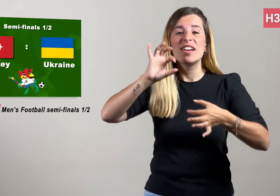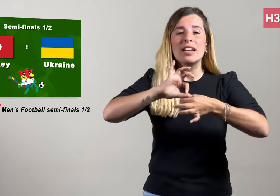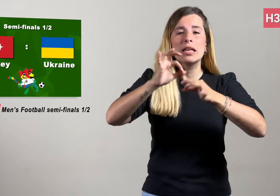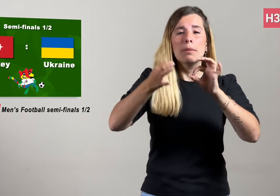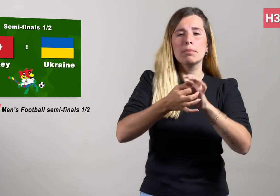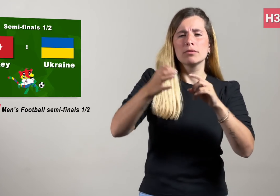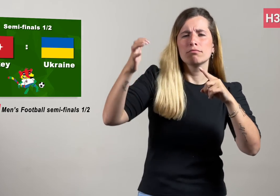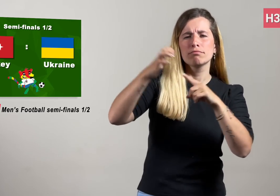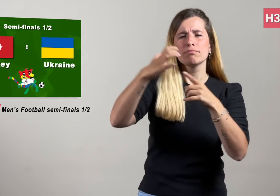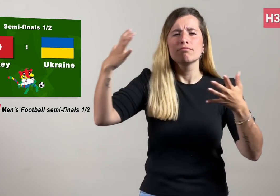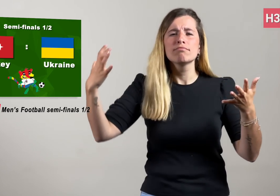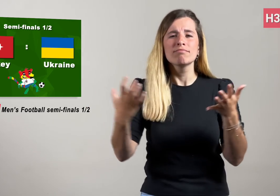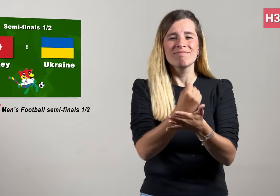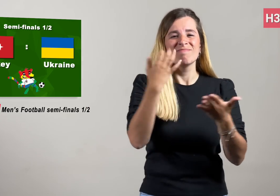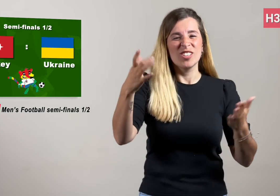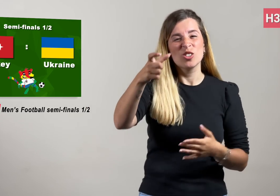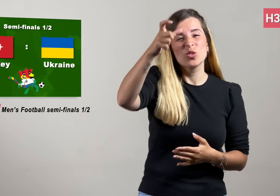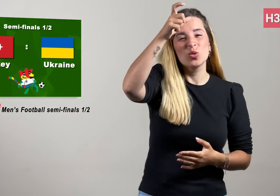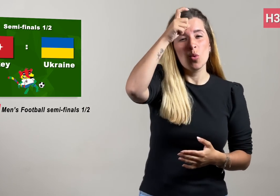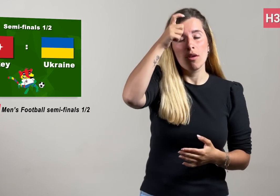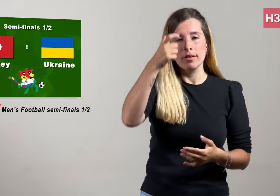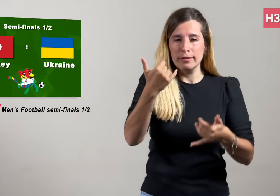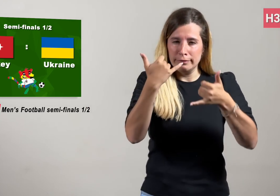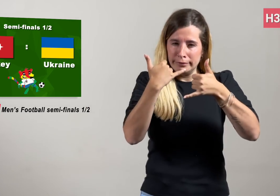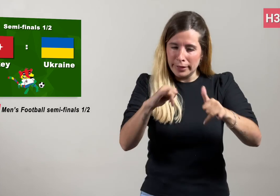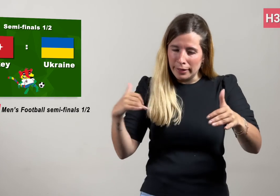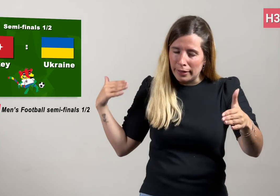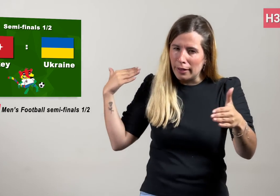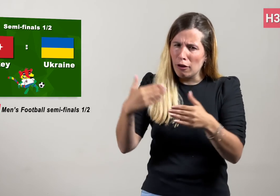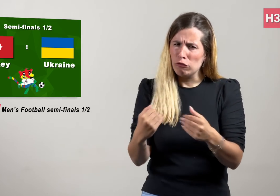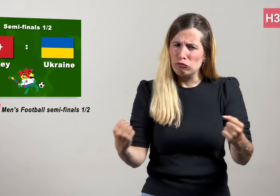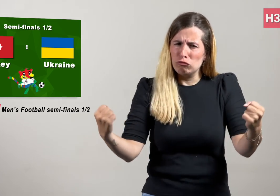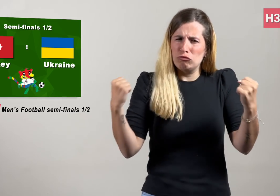The reigning Deaflympic Champion Turkey is still going strong,